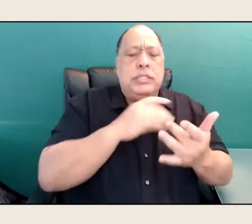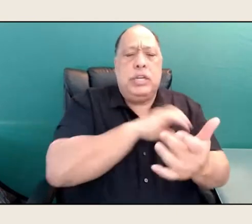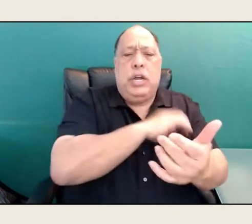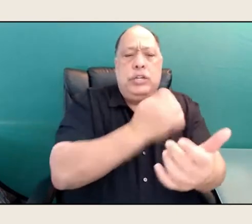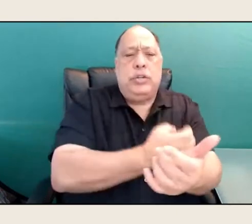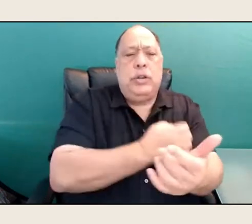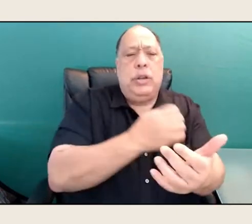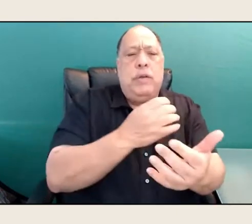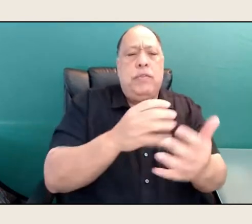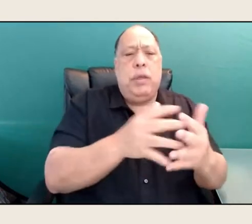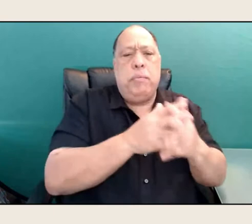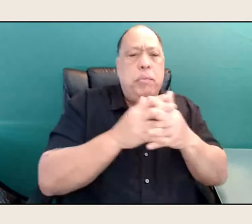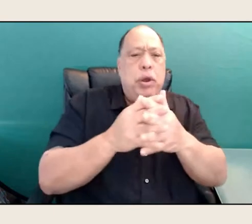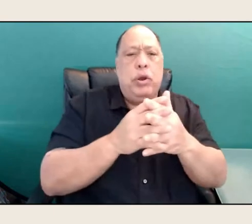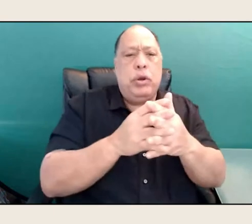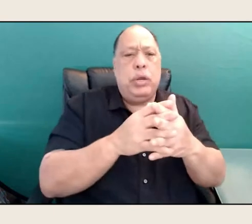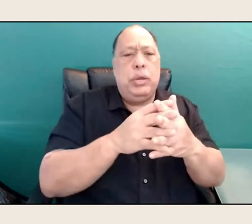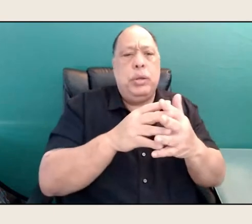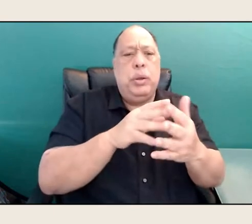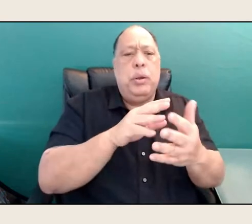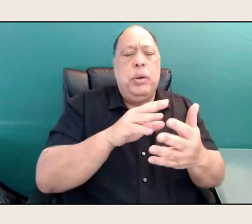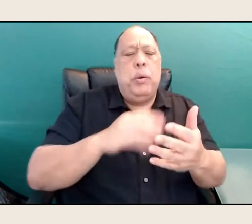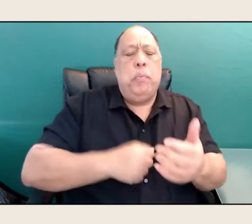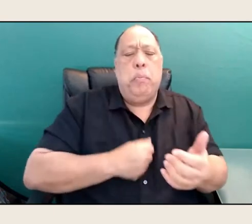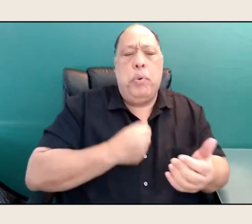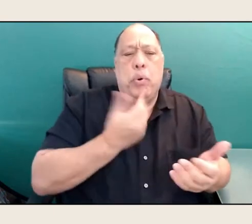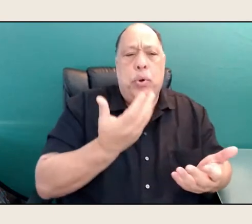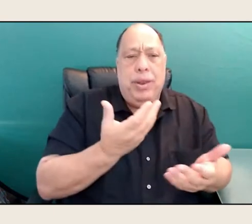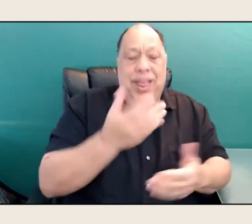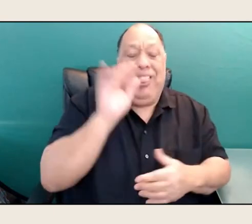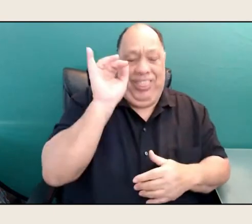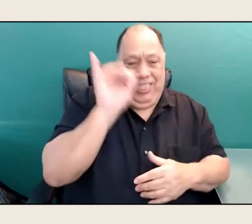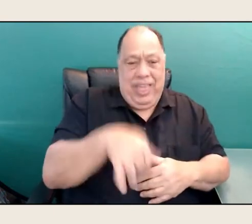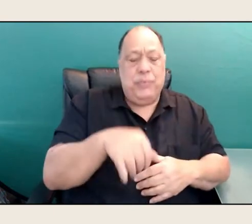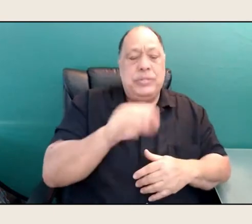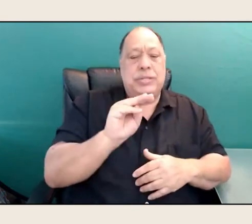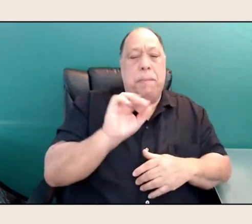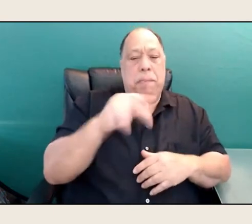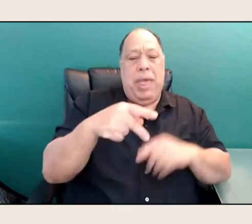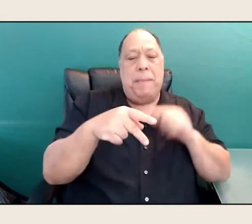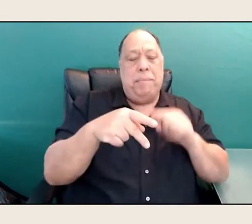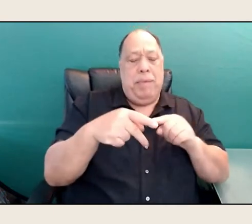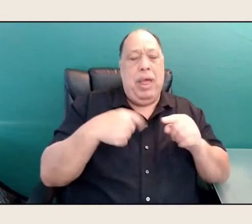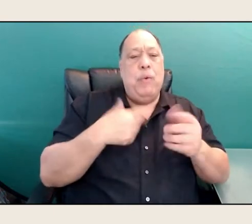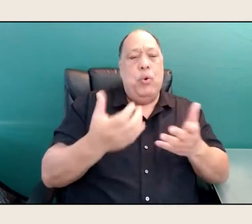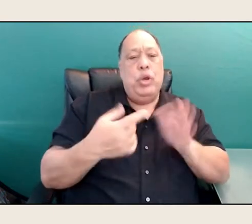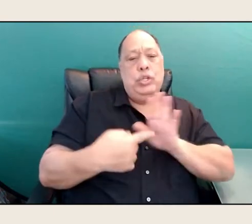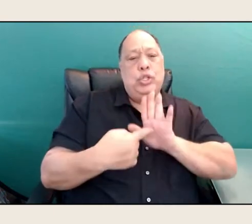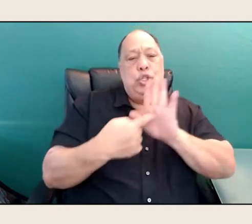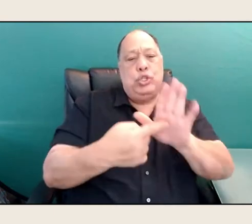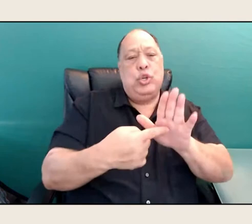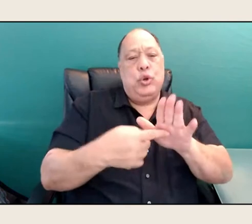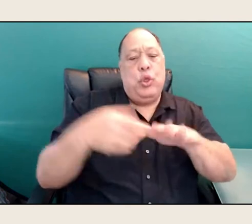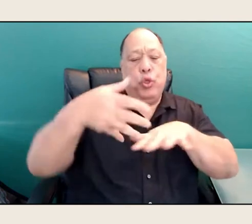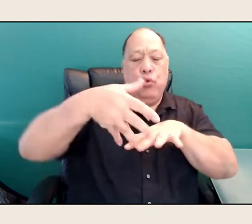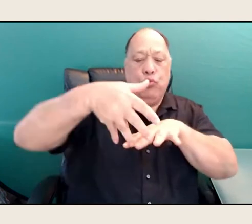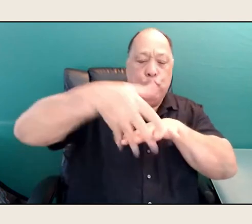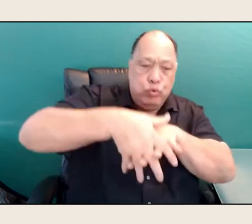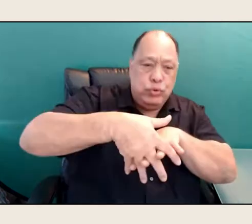So that was the map I wanted, was to show the roots. The Native poets, and then to show